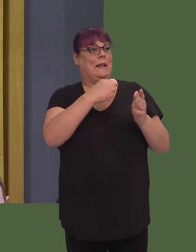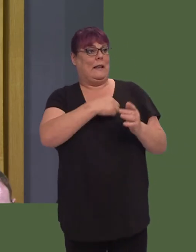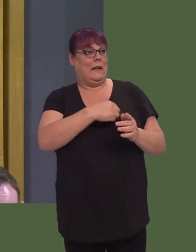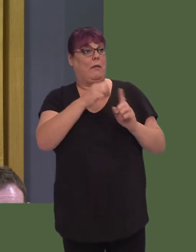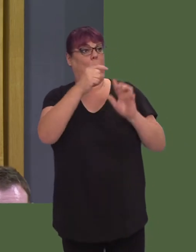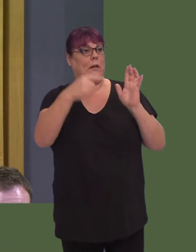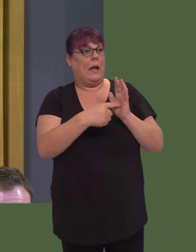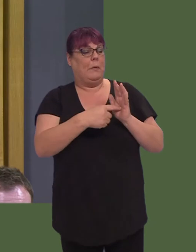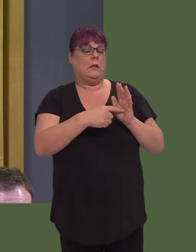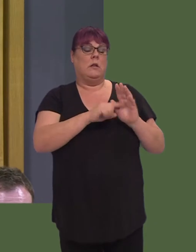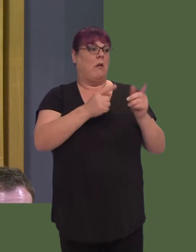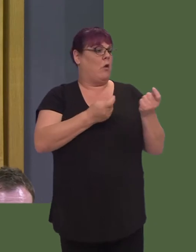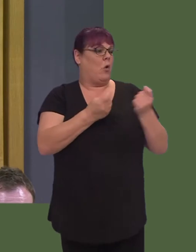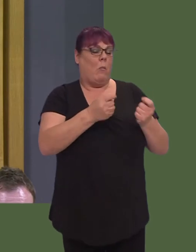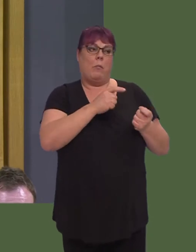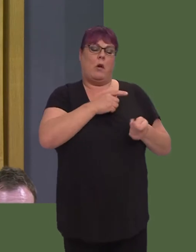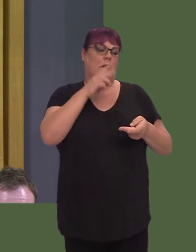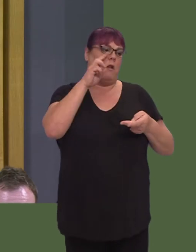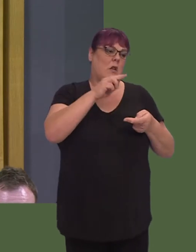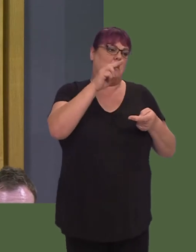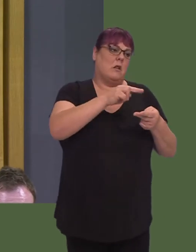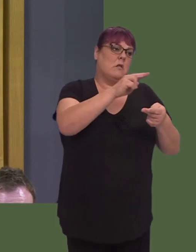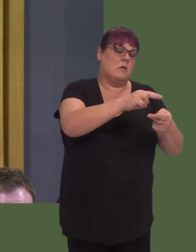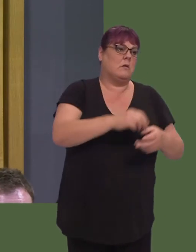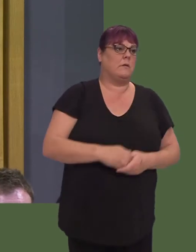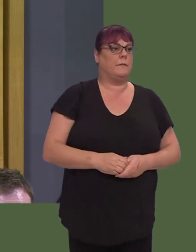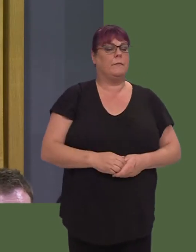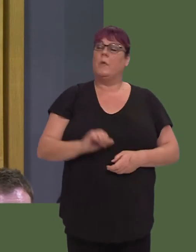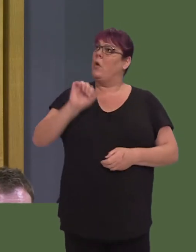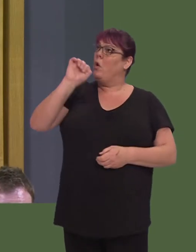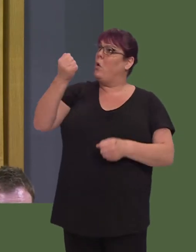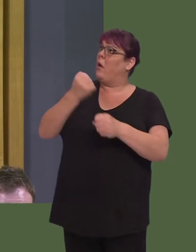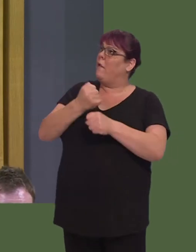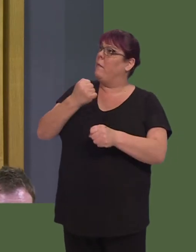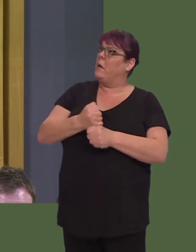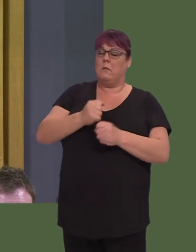First Minister, how is your Government ensuring that local authorities eliminate wasteful